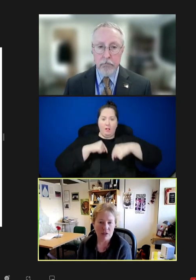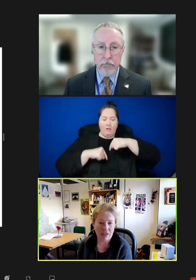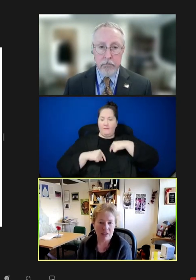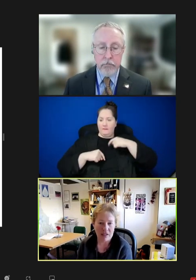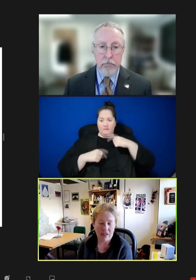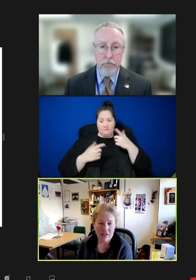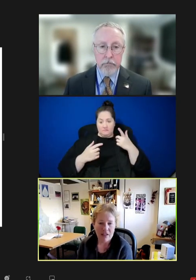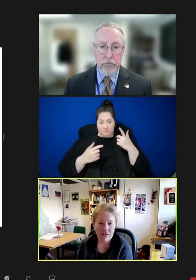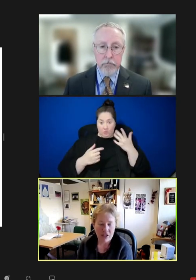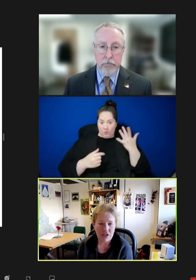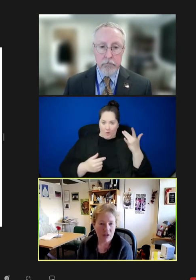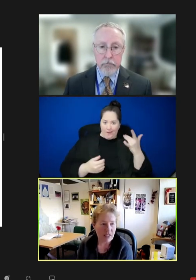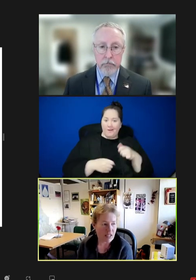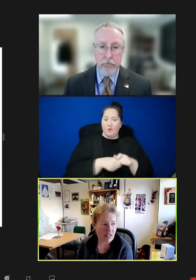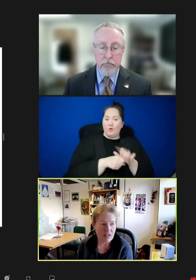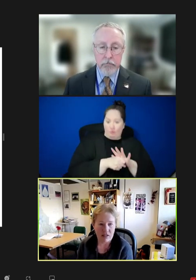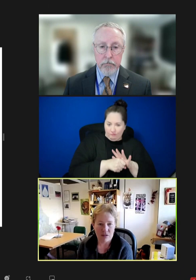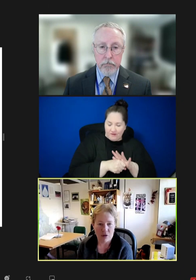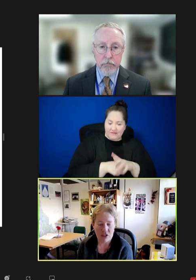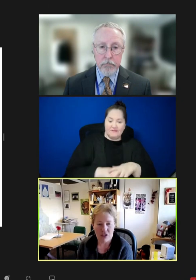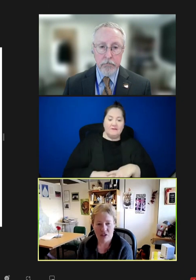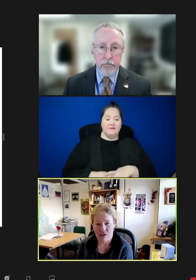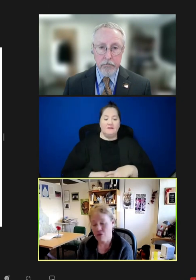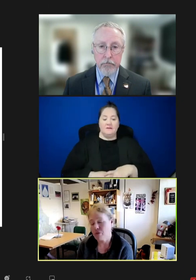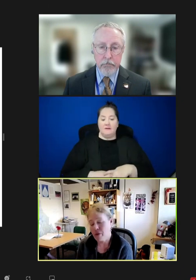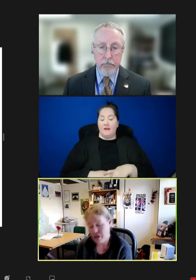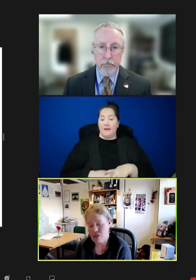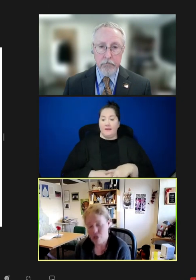it's -- it affects the United States as much as -- well, maybe not as much,